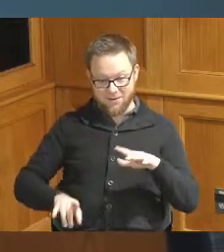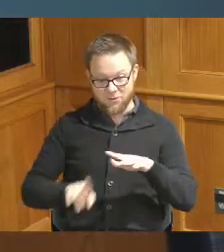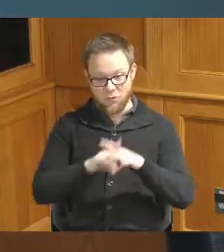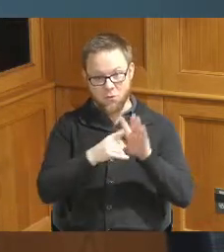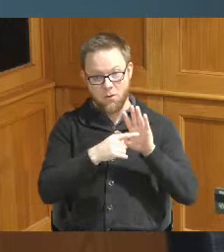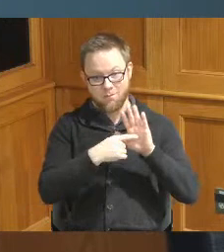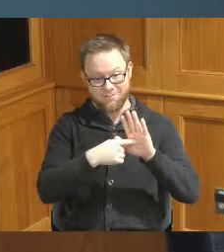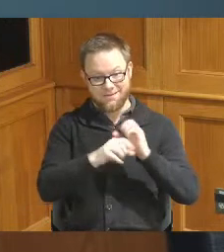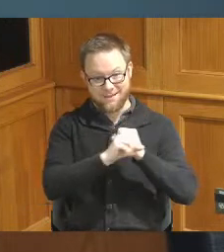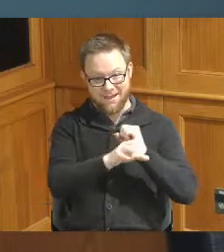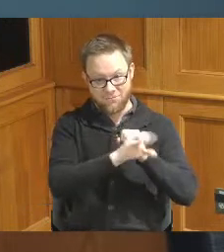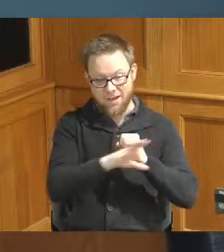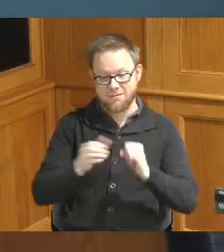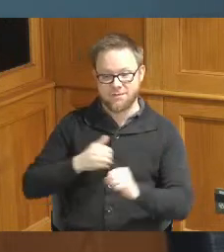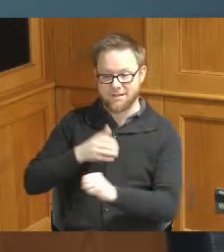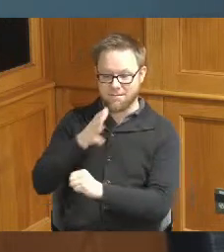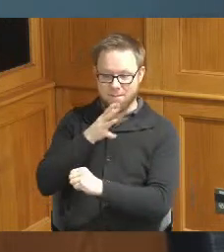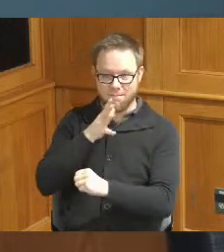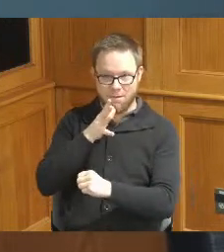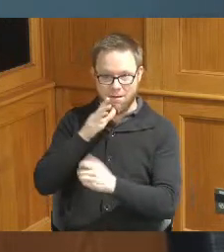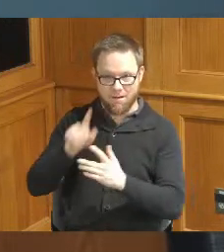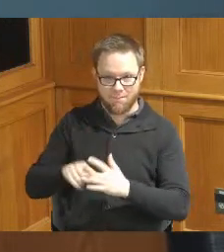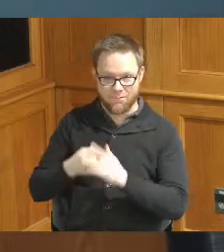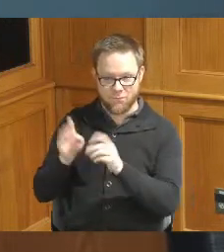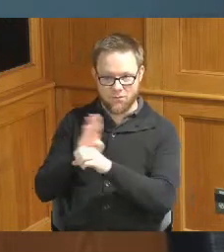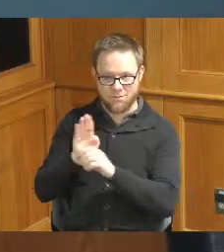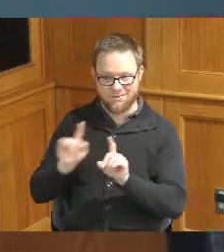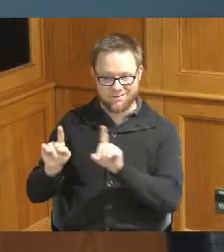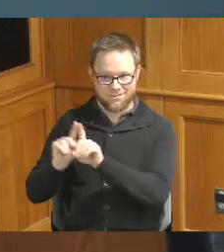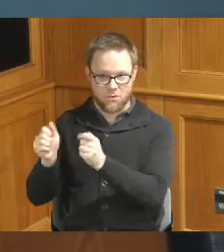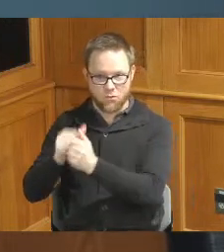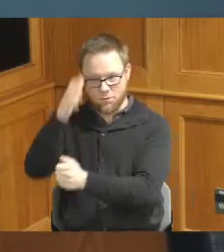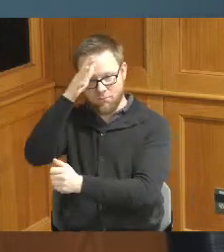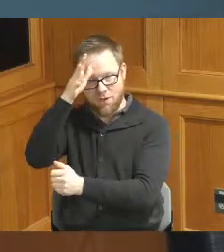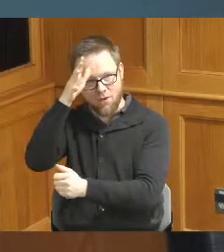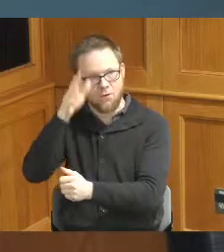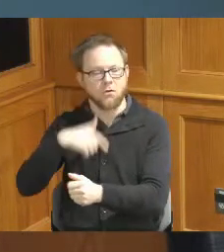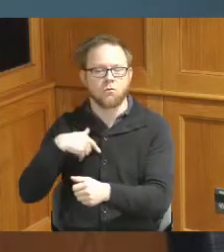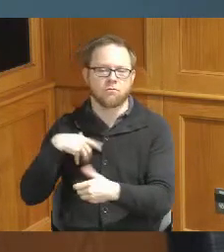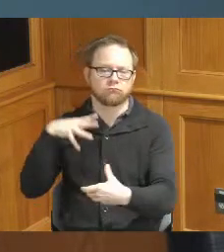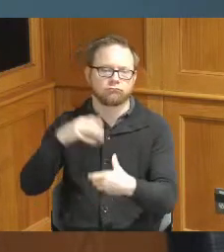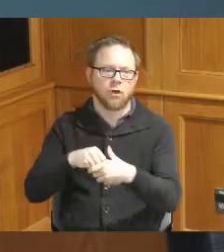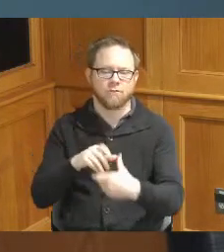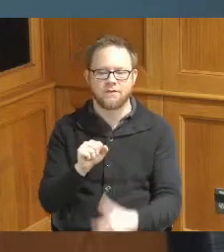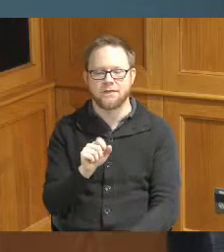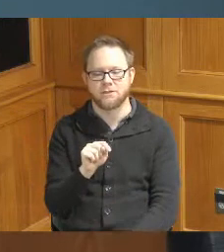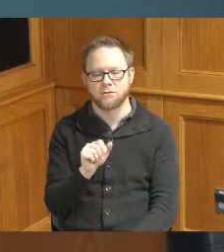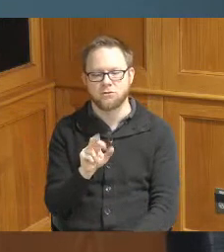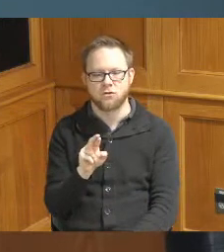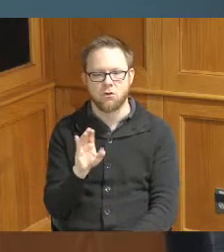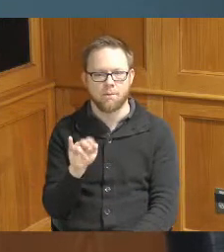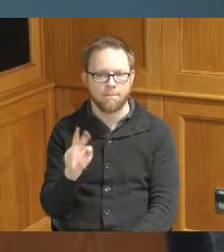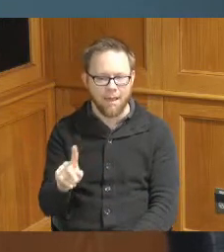with him and they've done a lot of things with the bank Star Bank that resulted in 7.8 million